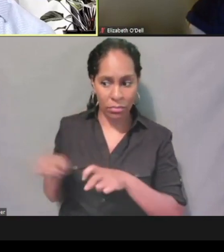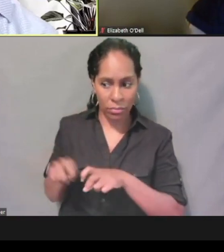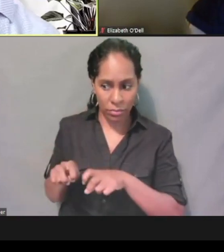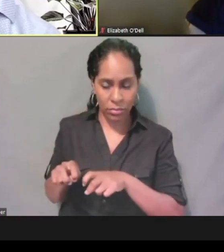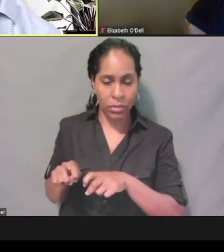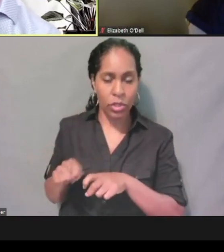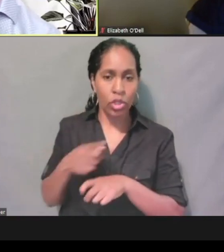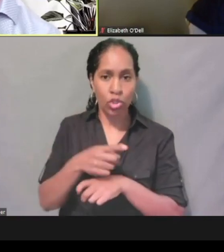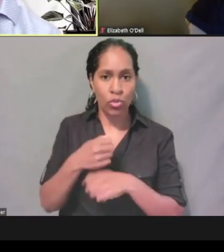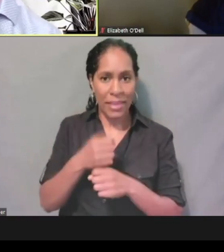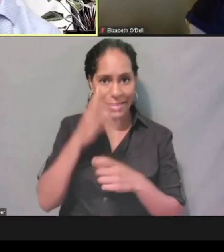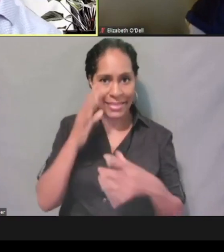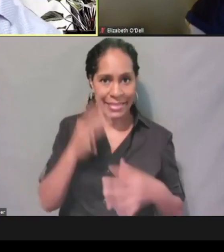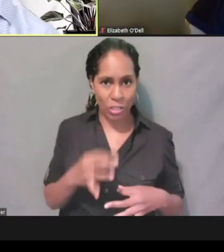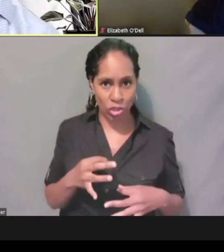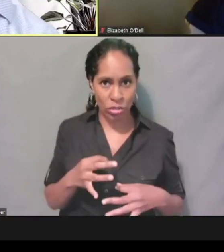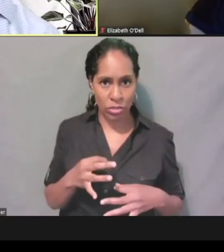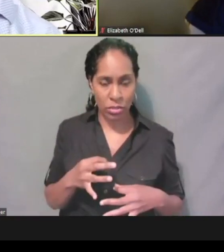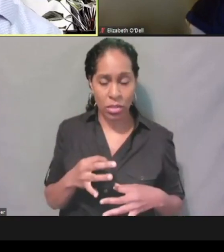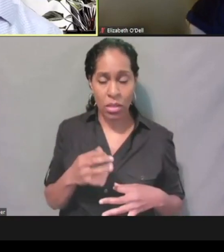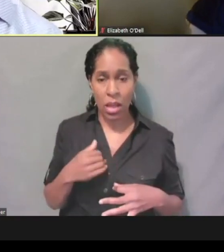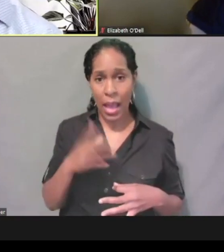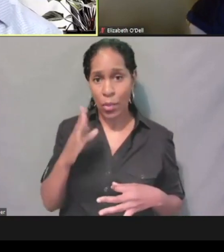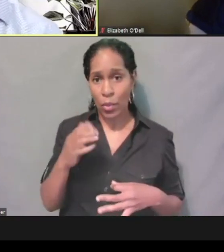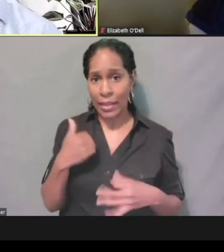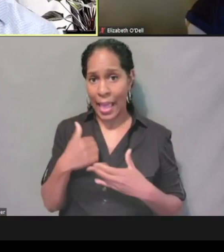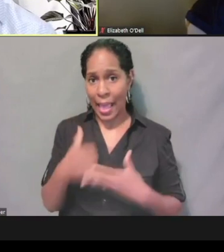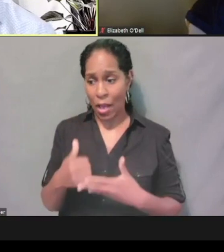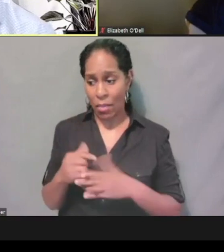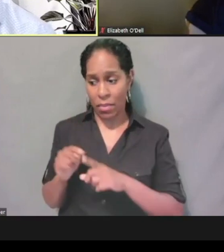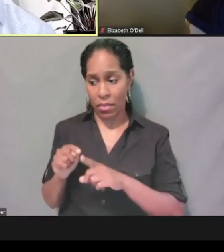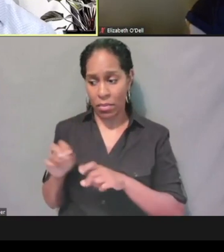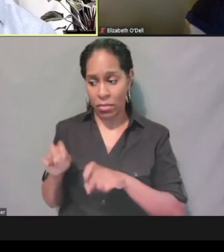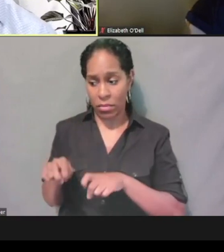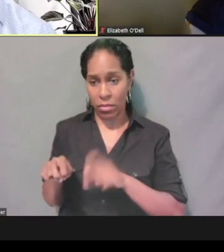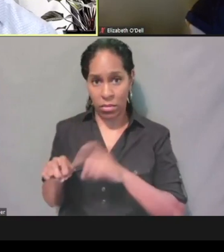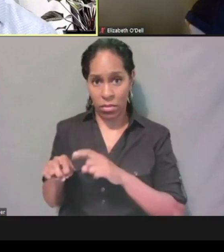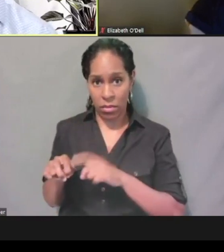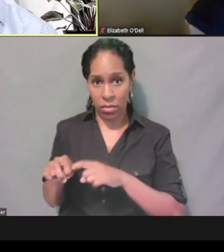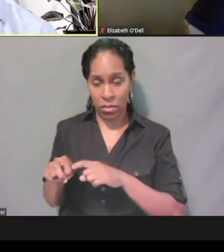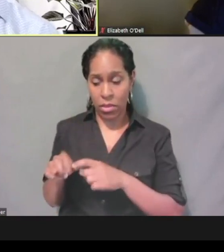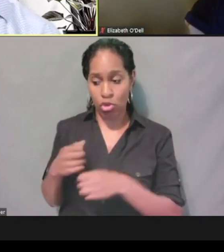am I gonna help Wes create his own NCID? He has an email.